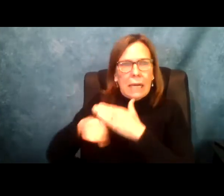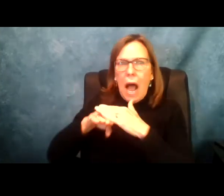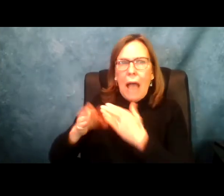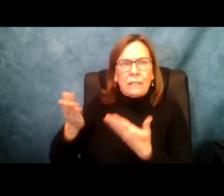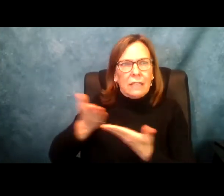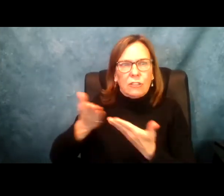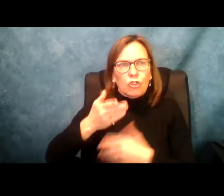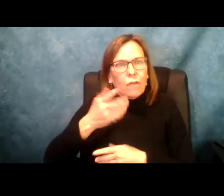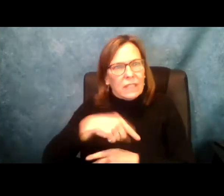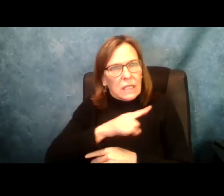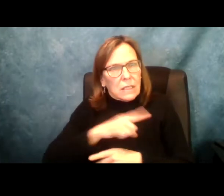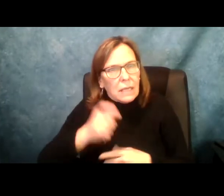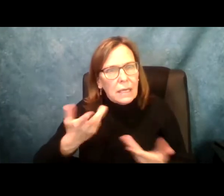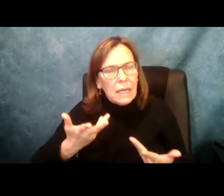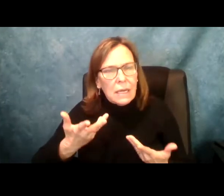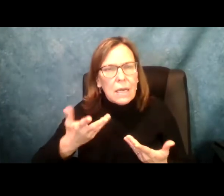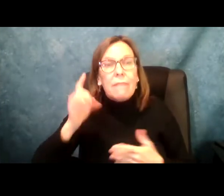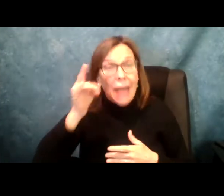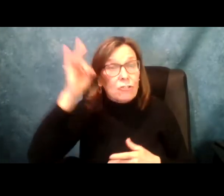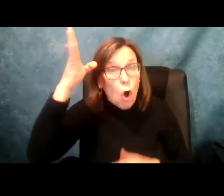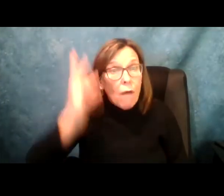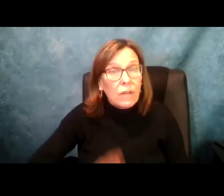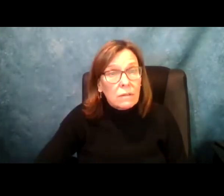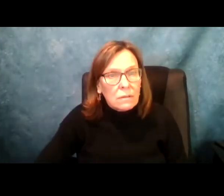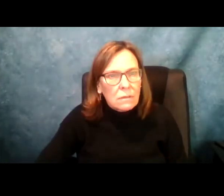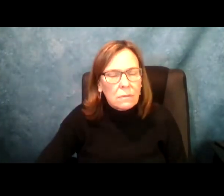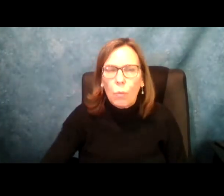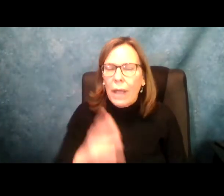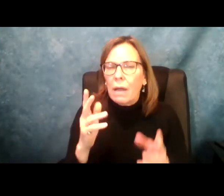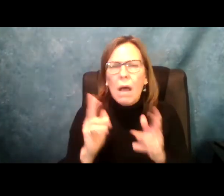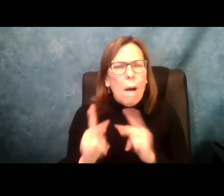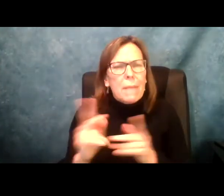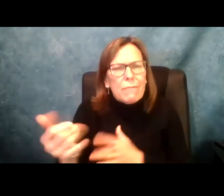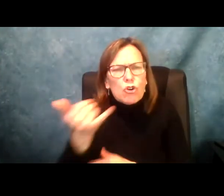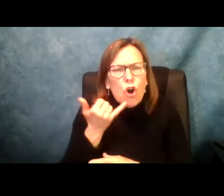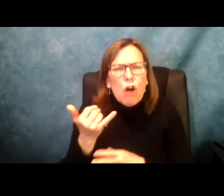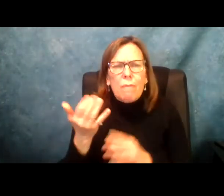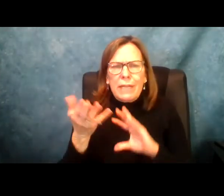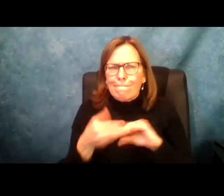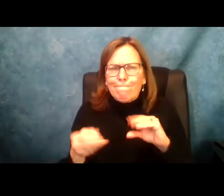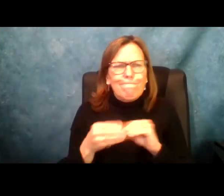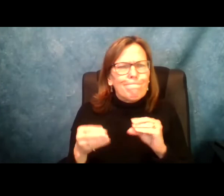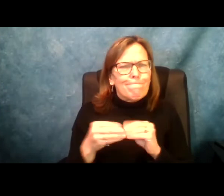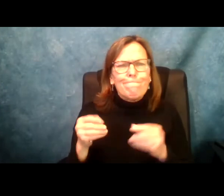community, can live vibrant lives, that do not have access to the services they need. It is a tragedy when I get phone